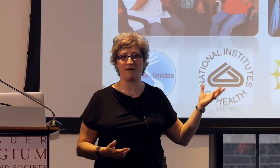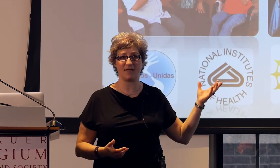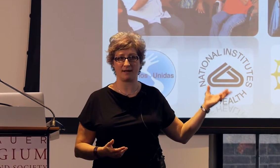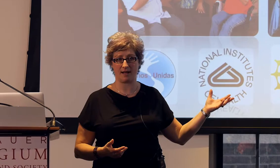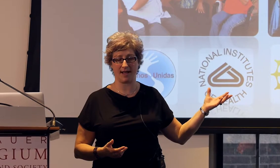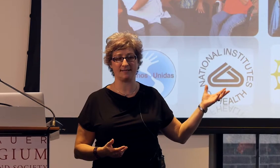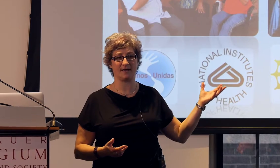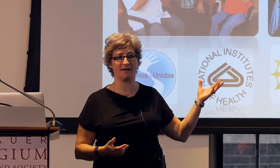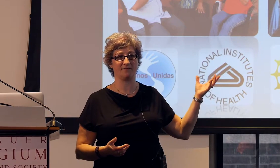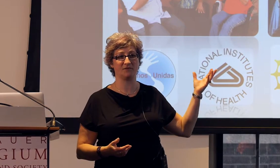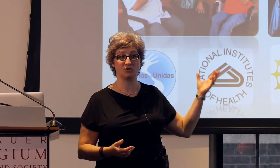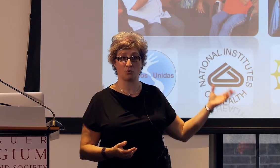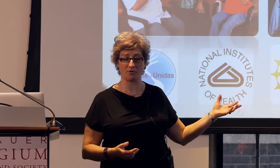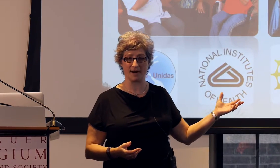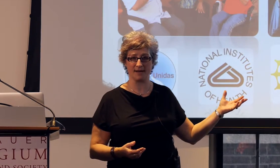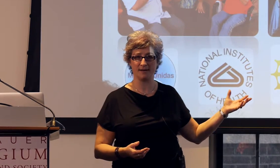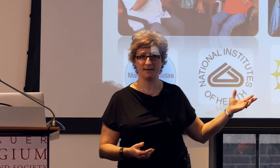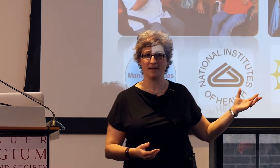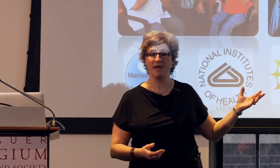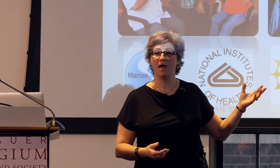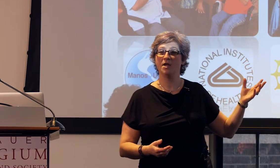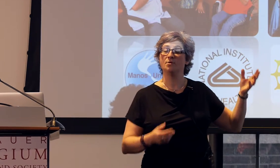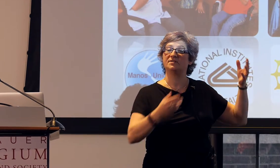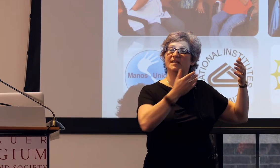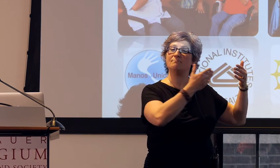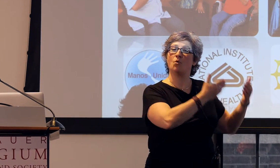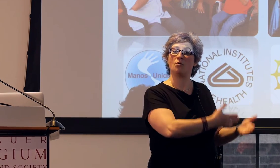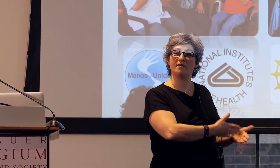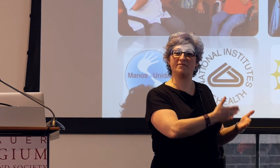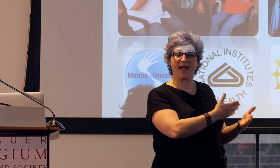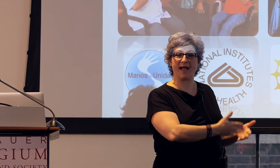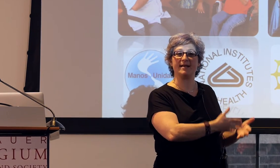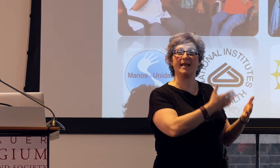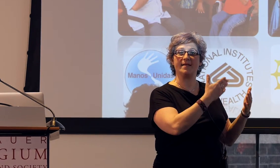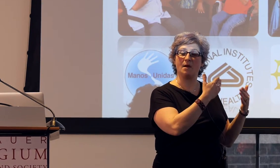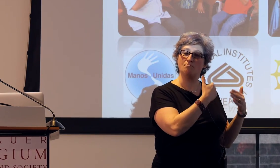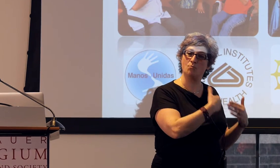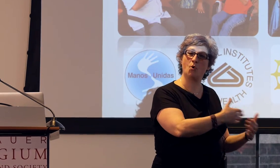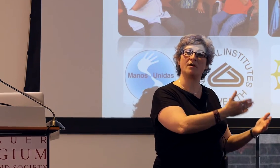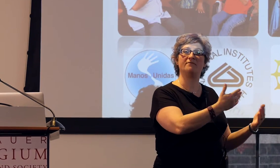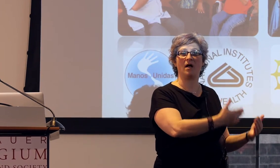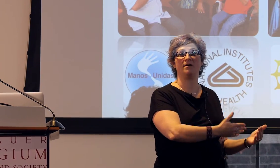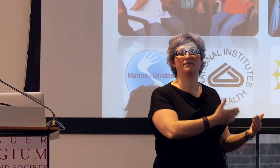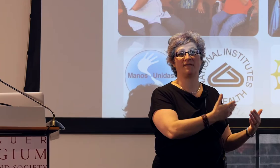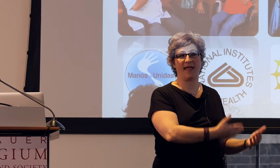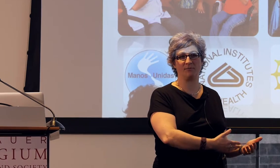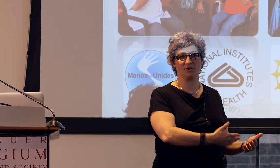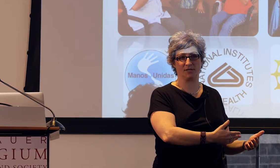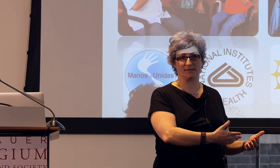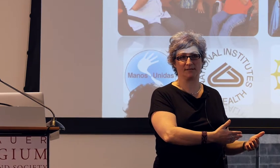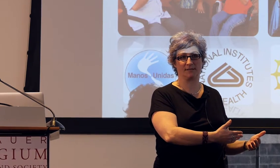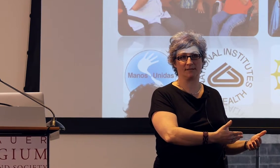description of that kind of story, you see more of that the more evolved the language is.